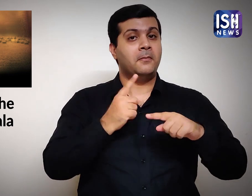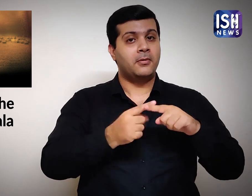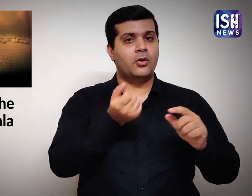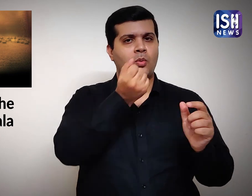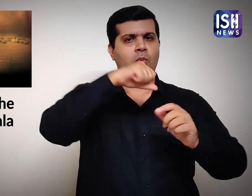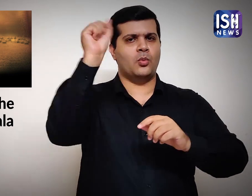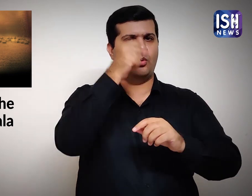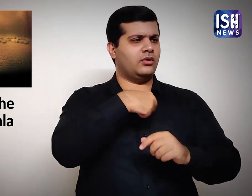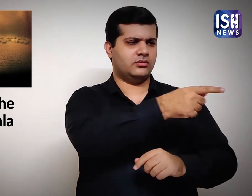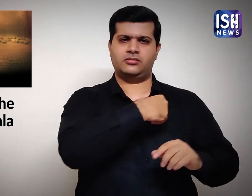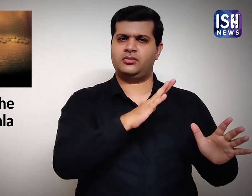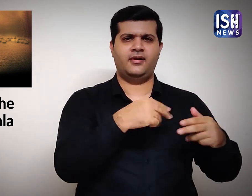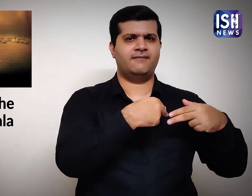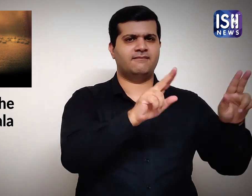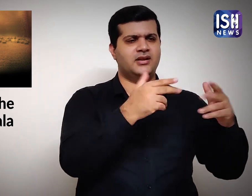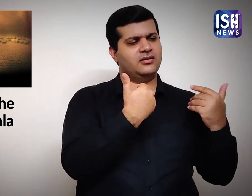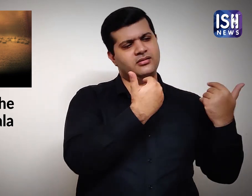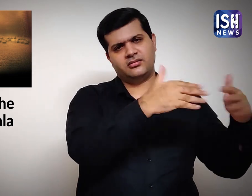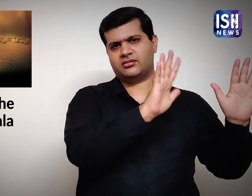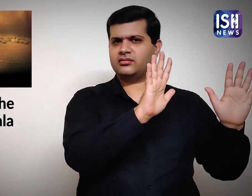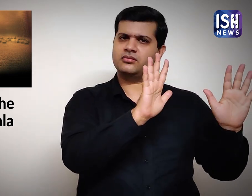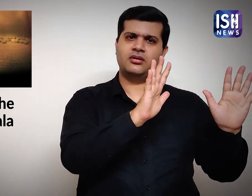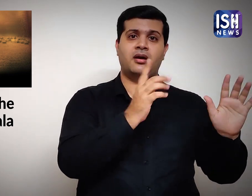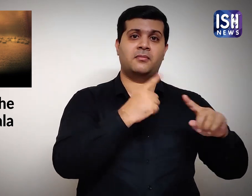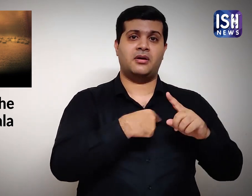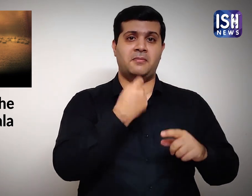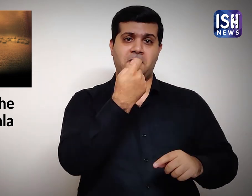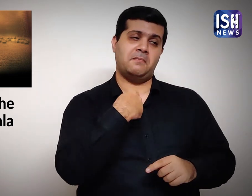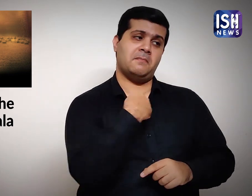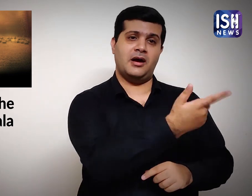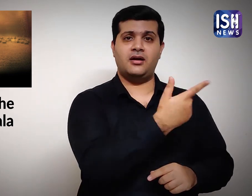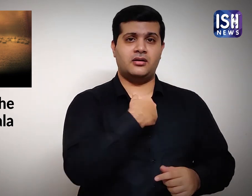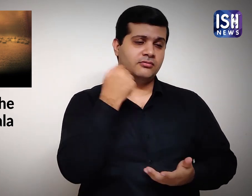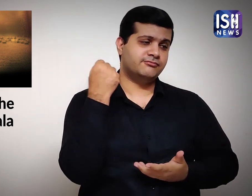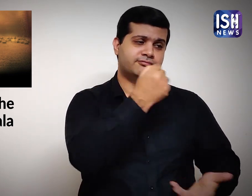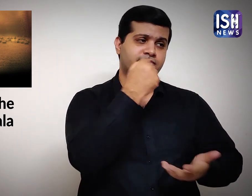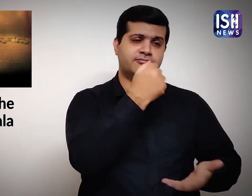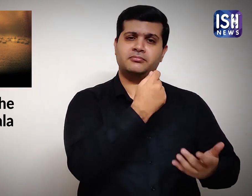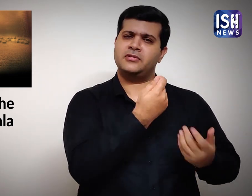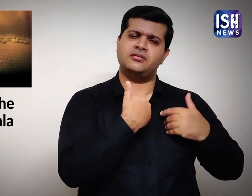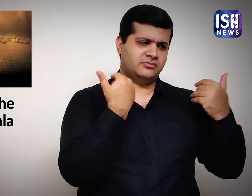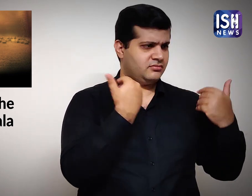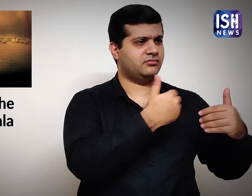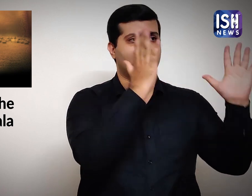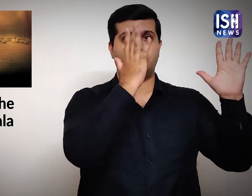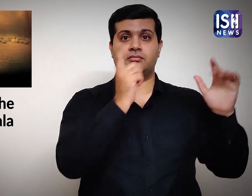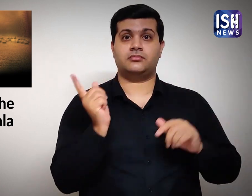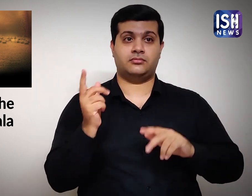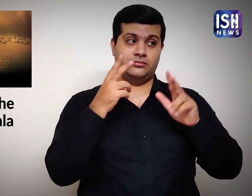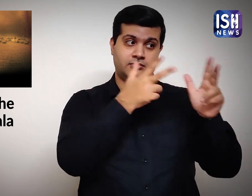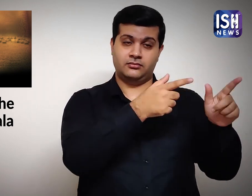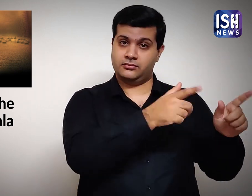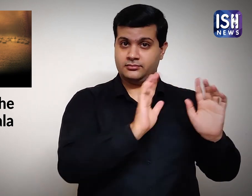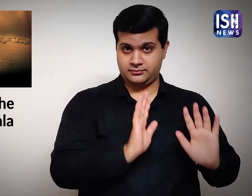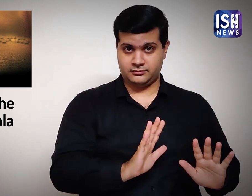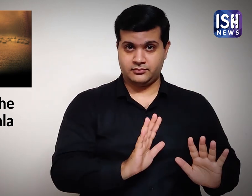Then Hussain will be allowed to go free. Plus, Yazid will give him the wealth. Or,